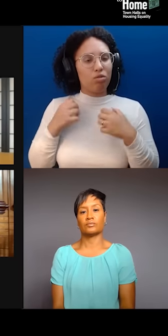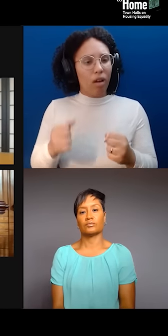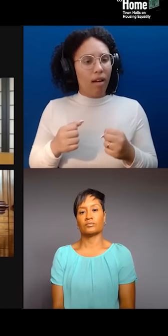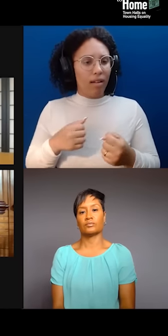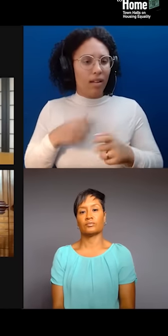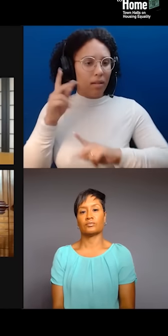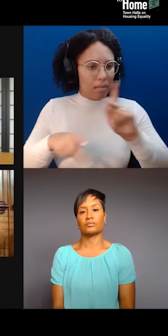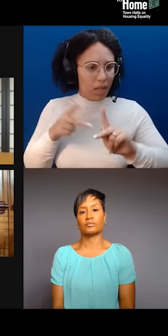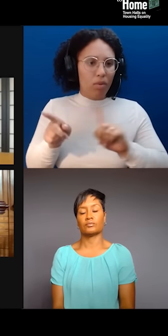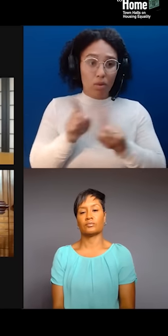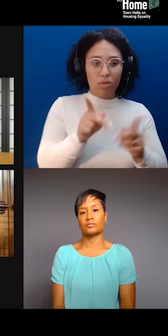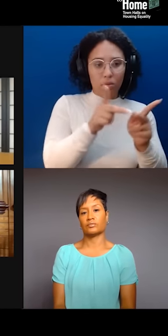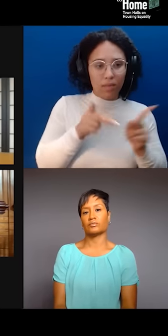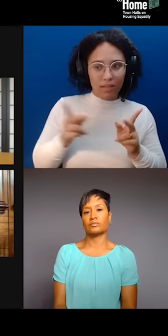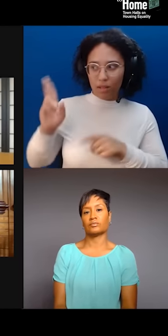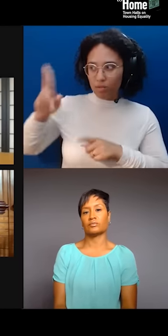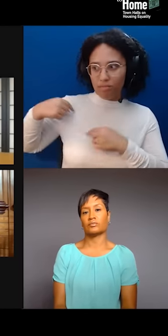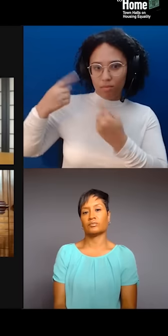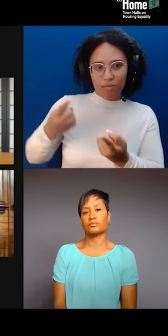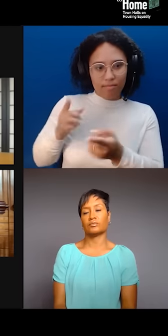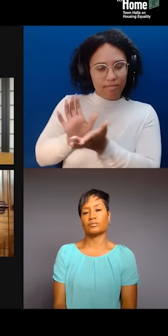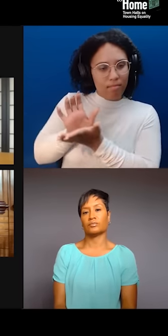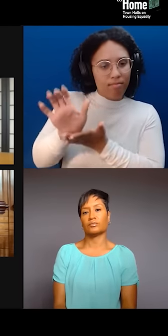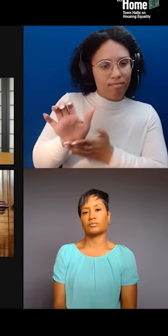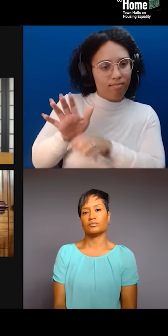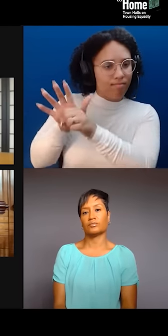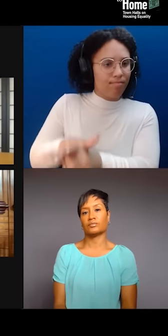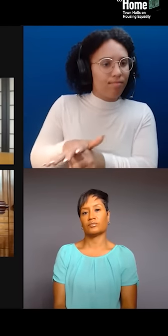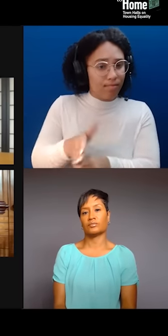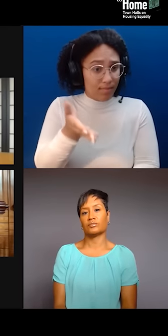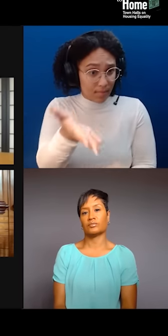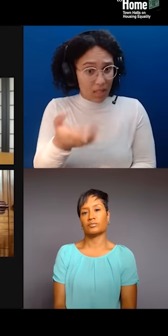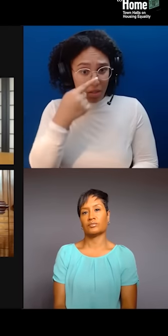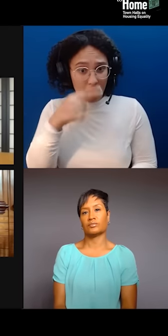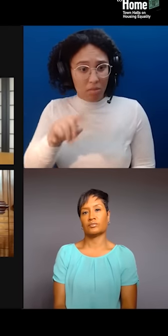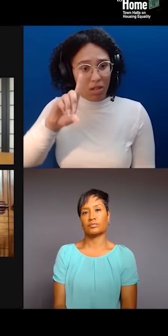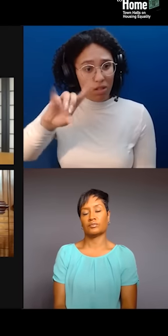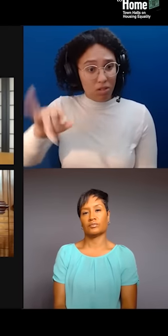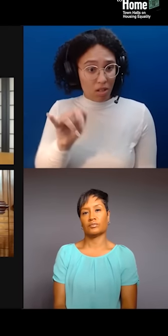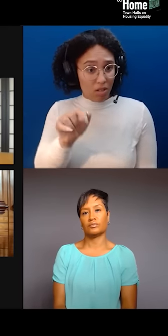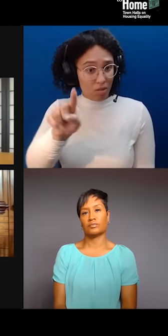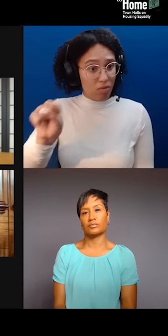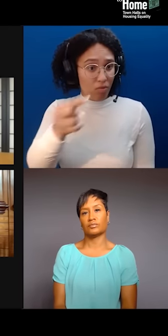Before doing so, I wanted to bring up two just bullet points. As it relates to incarceration, policing,